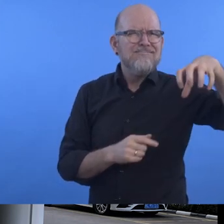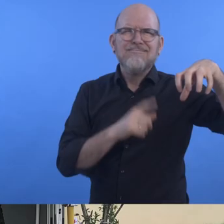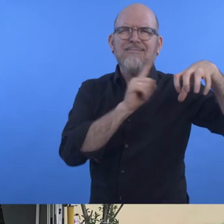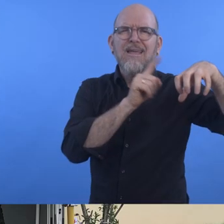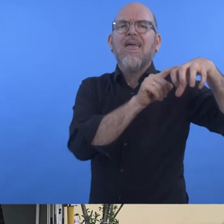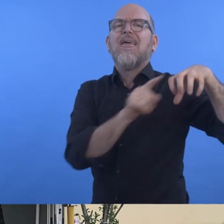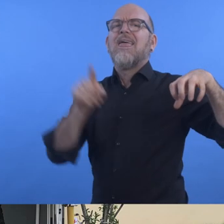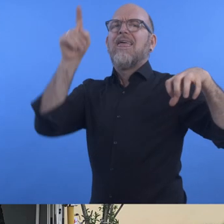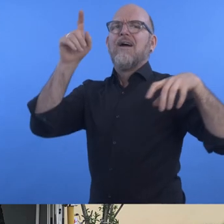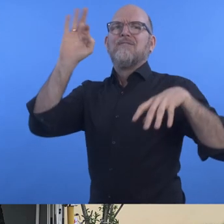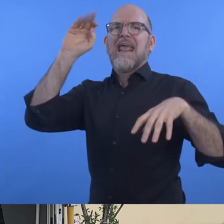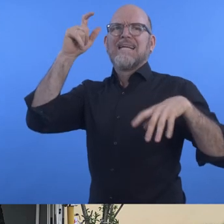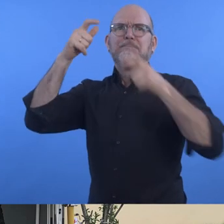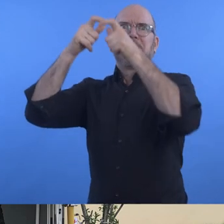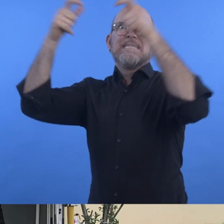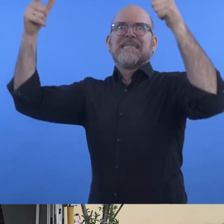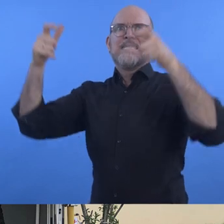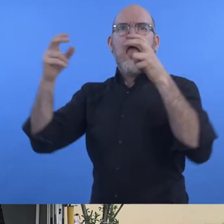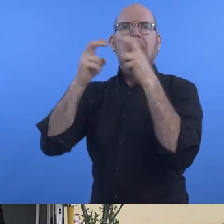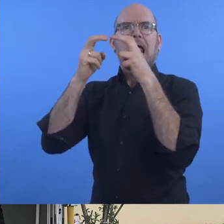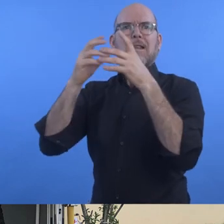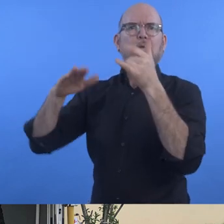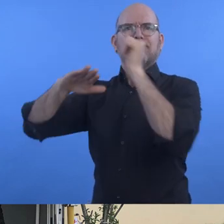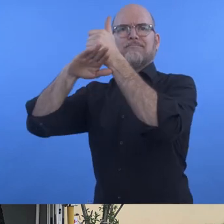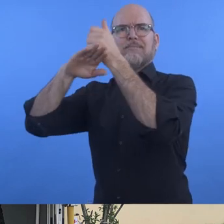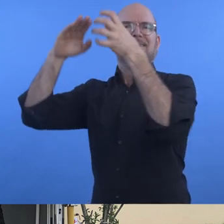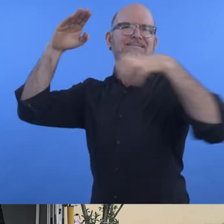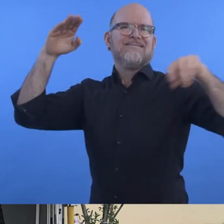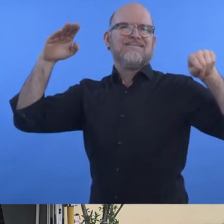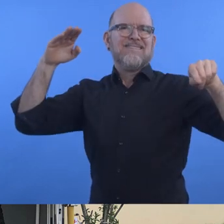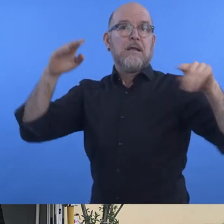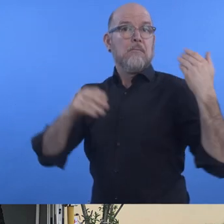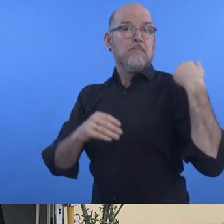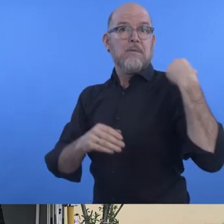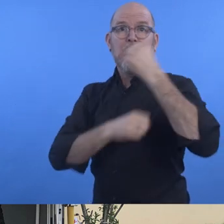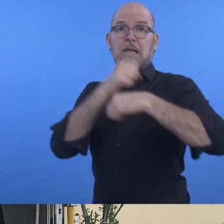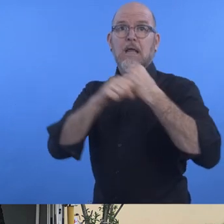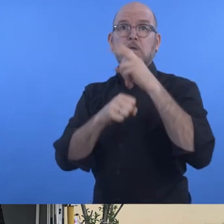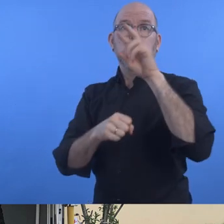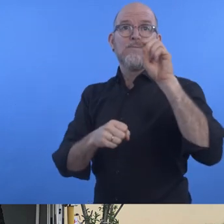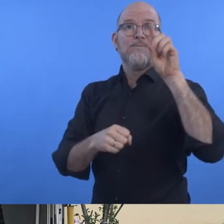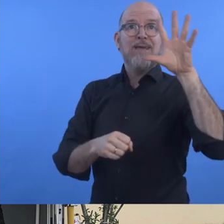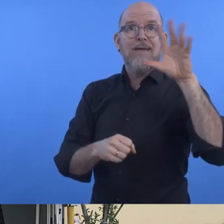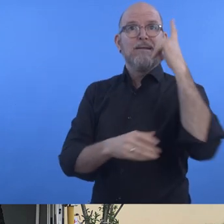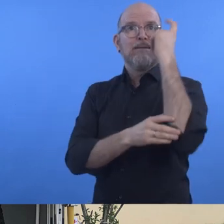a leading electronics contract manufacturer. In 2015, Flex Zhuhai implemented